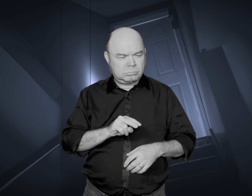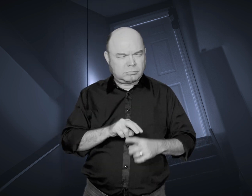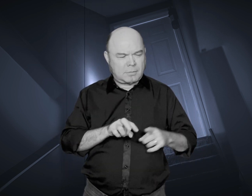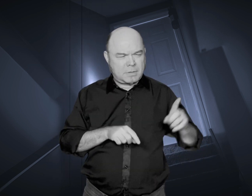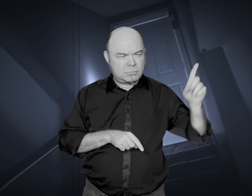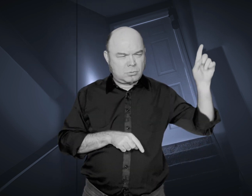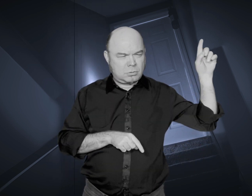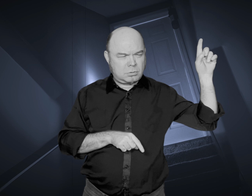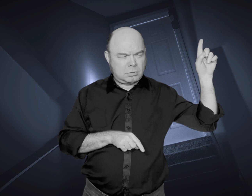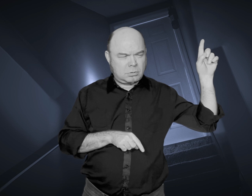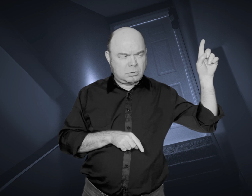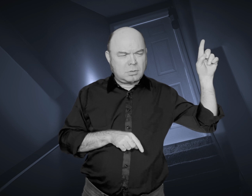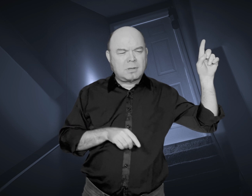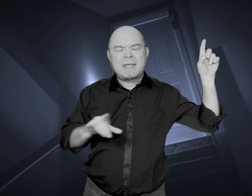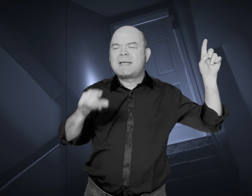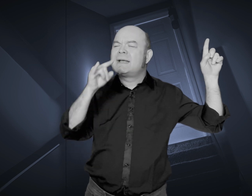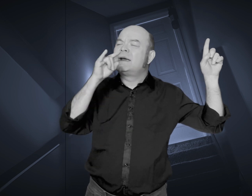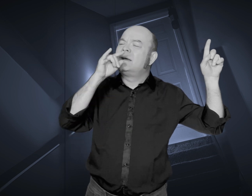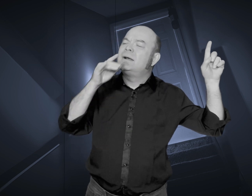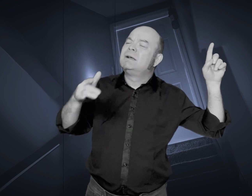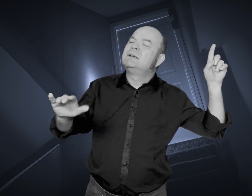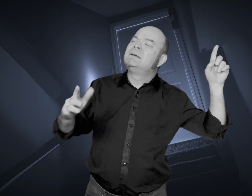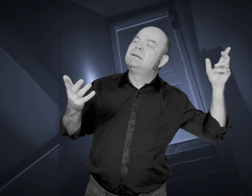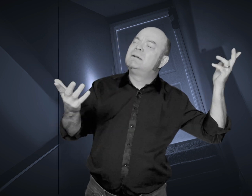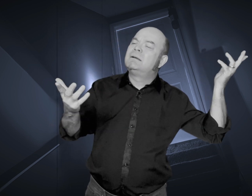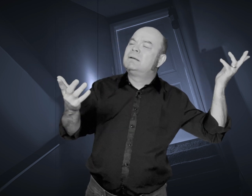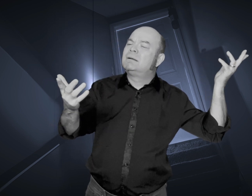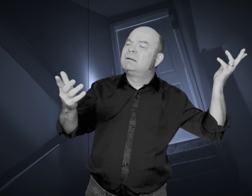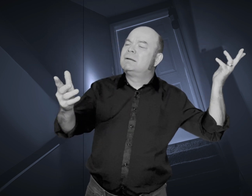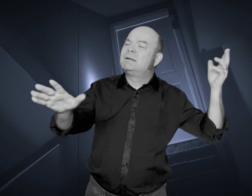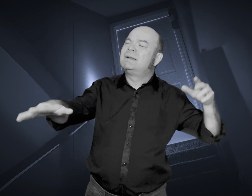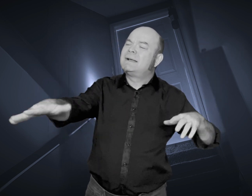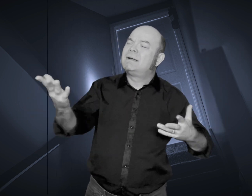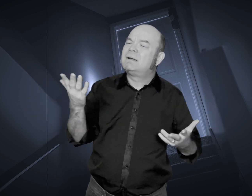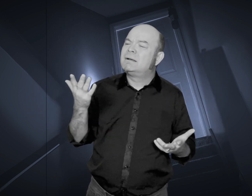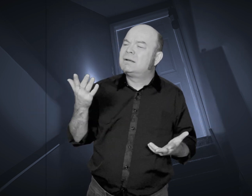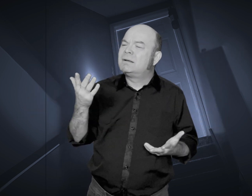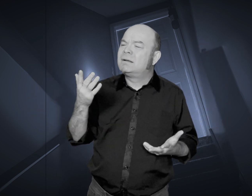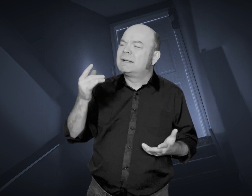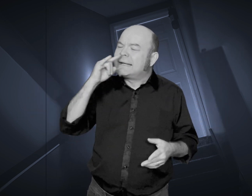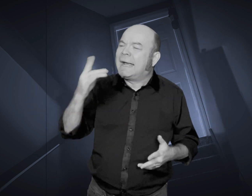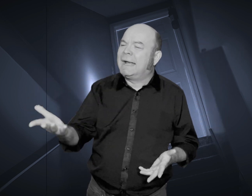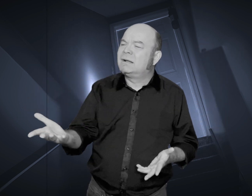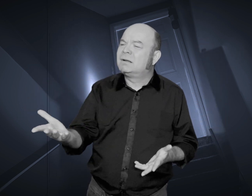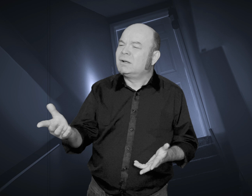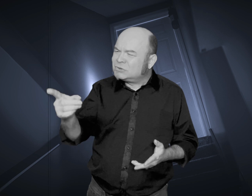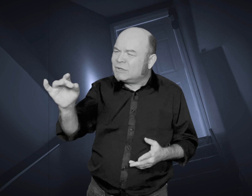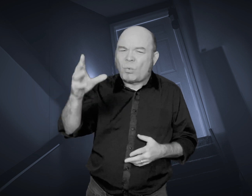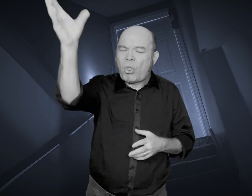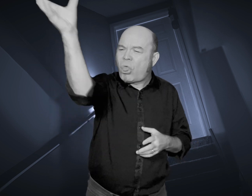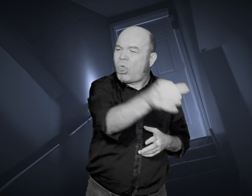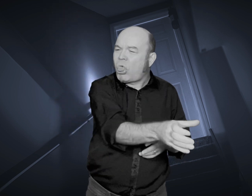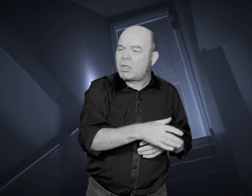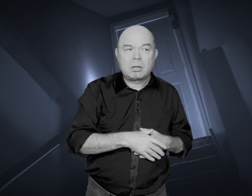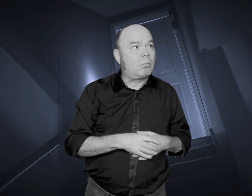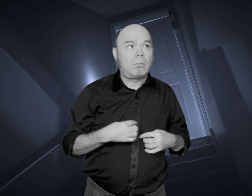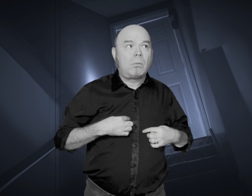Confused, they asked their child, “Did you bring this doll down from the attic?”